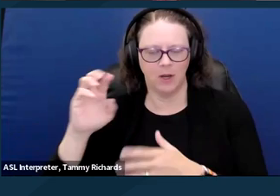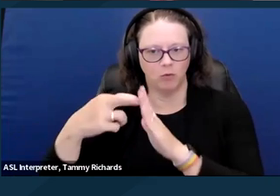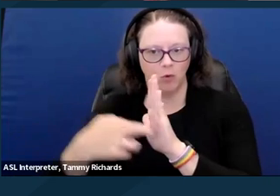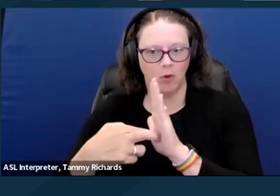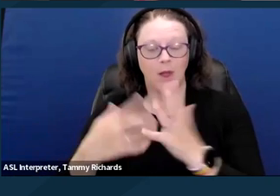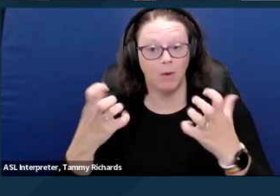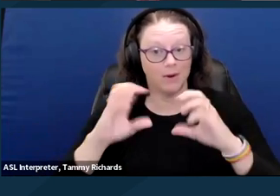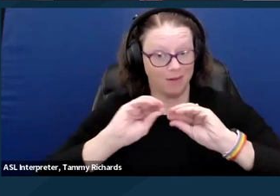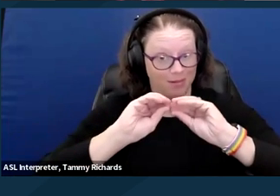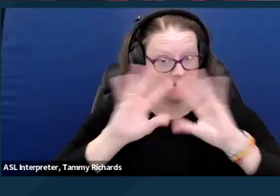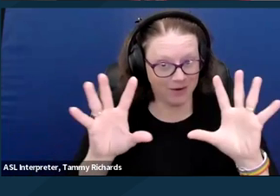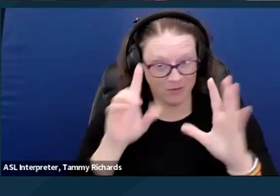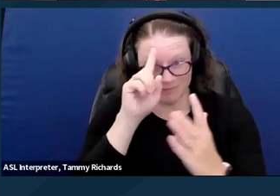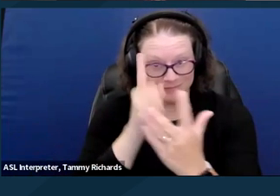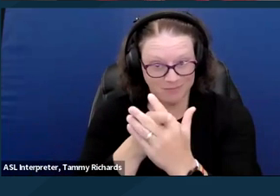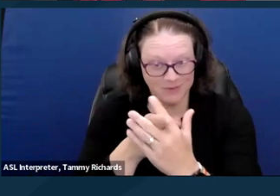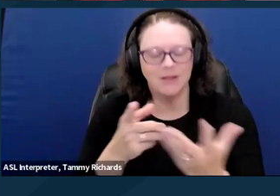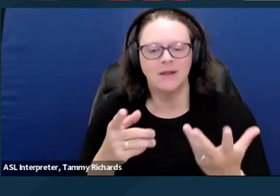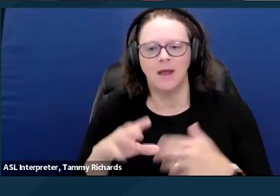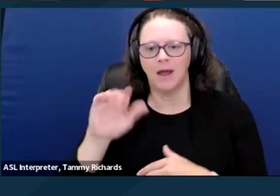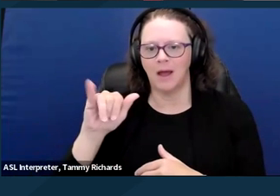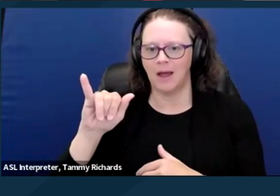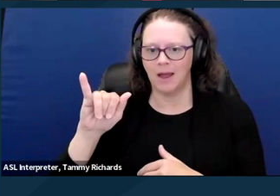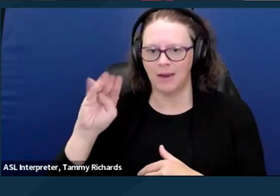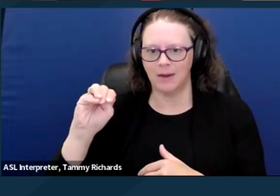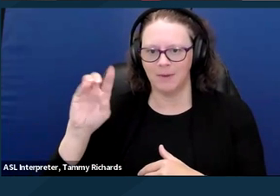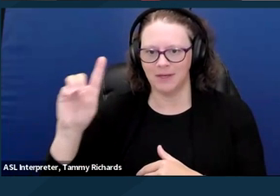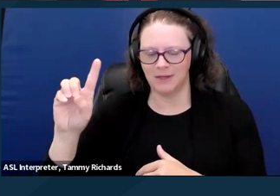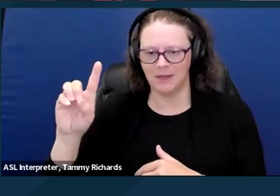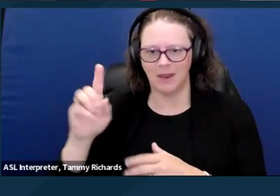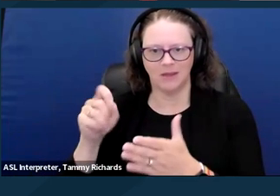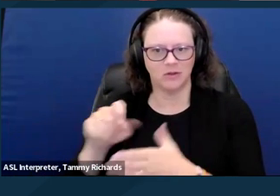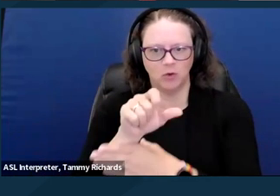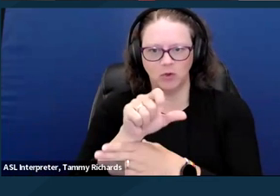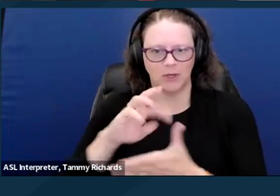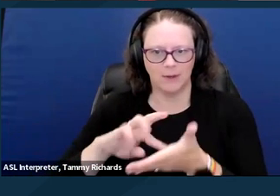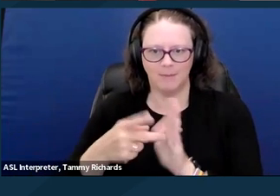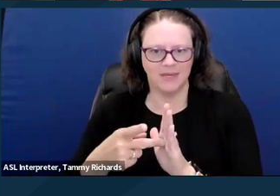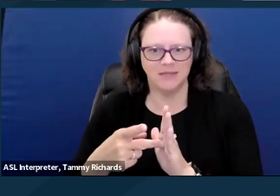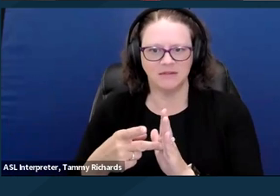the IMD Exclusion is a prohibition on the setting, not on the service.